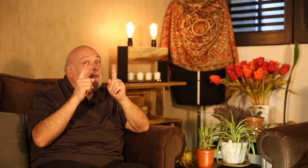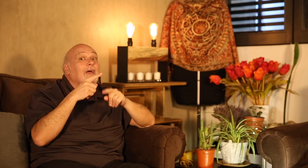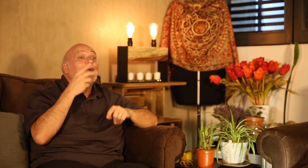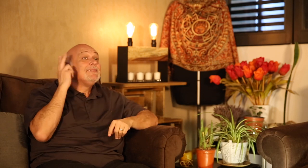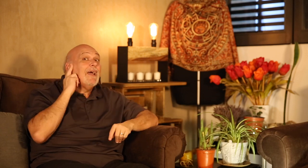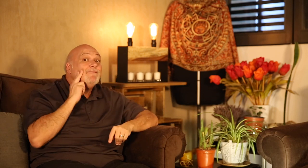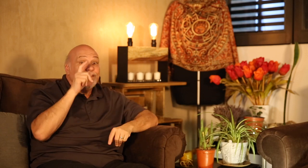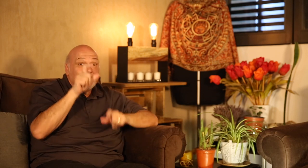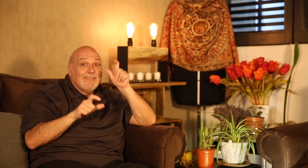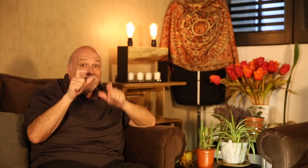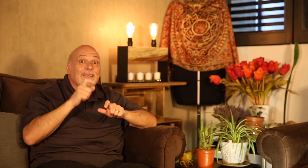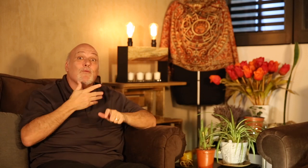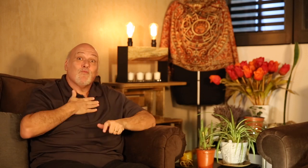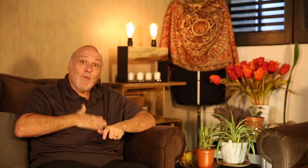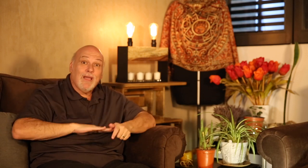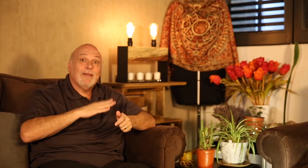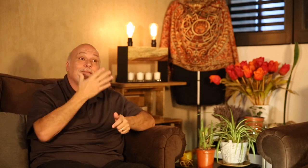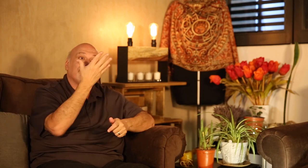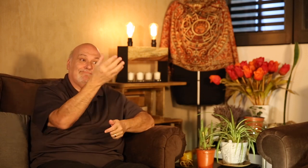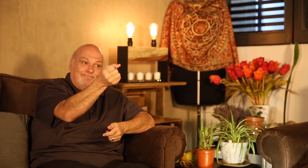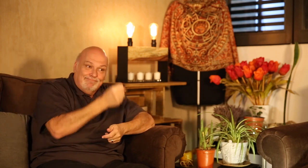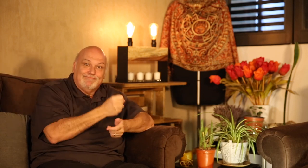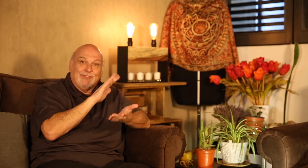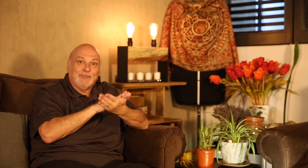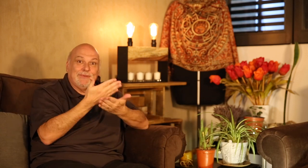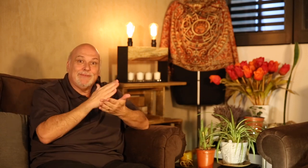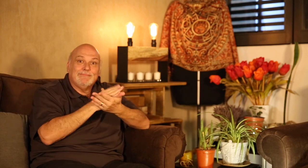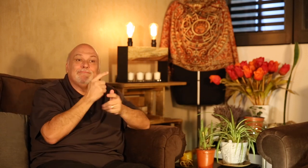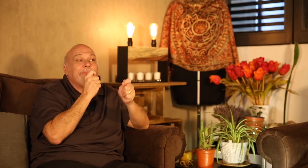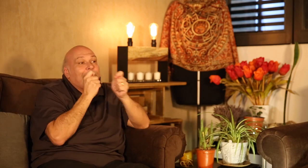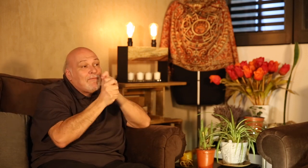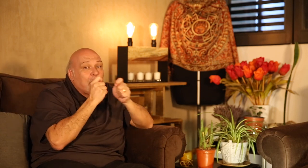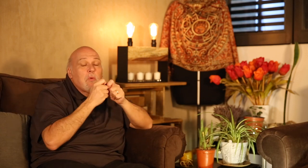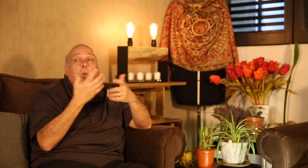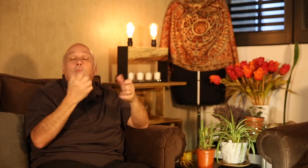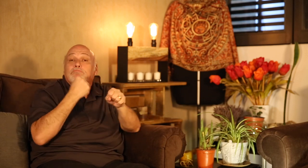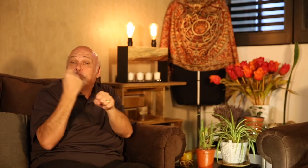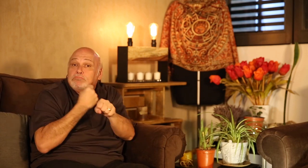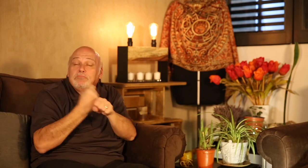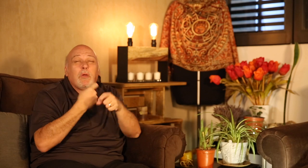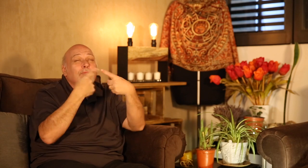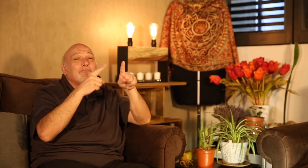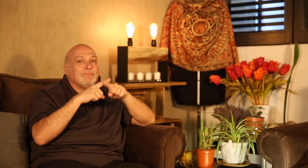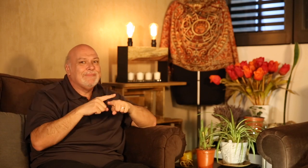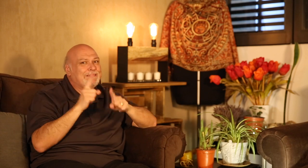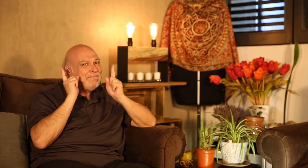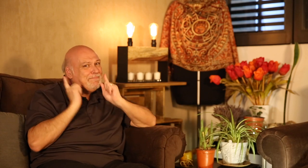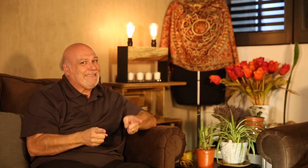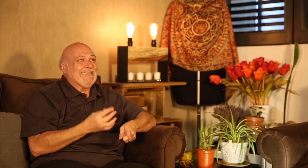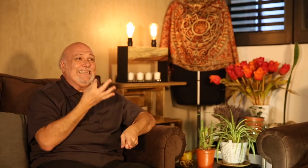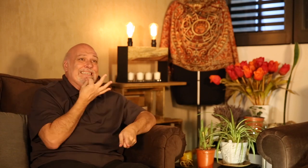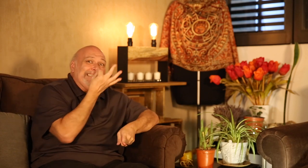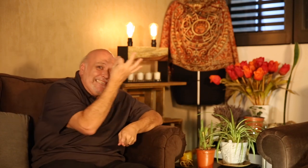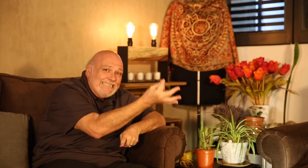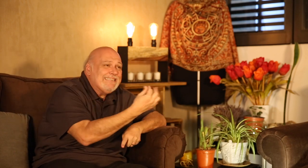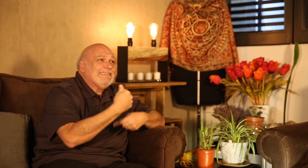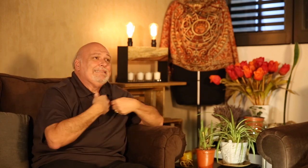Deaf people must make it clear what their sign language is when they have an appointment or at work, or whatever when